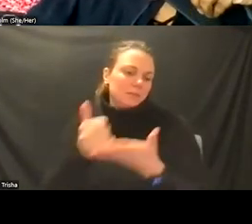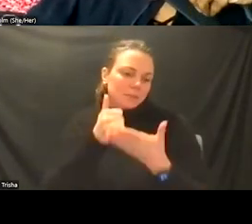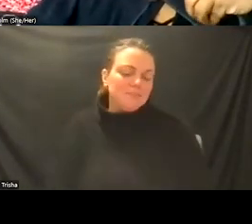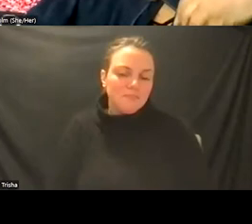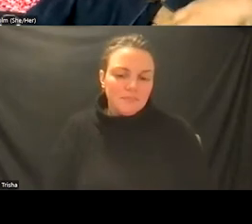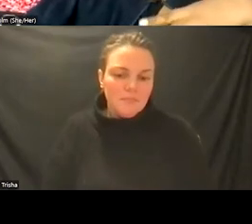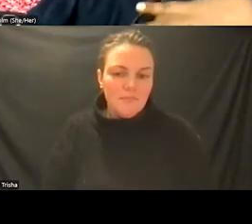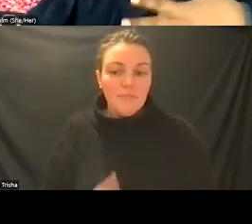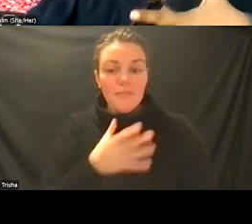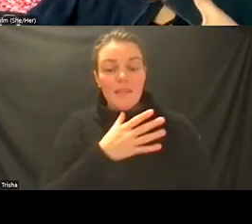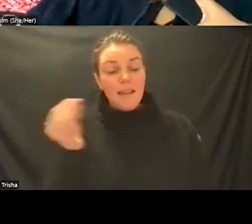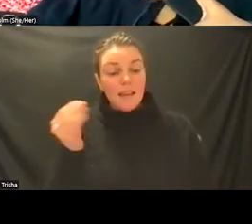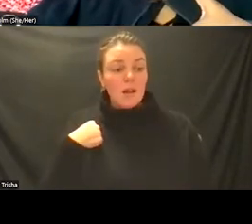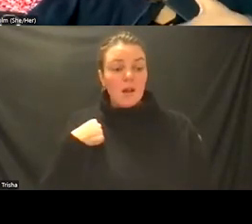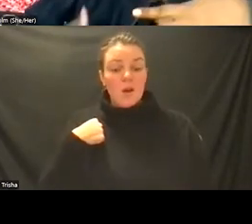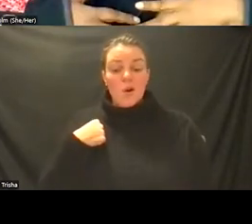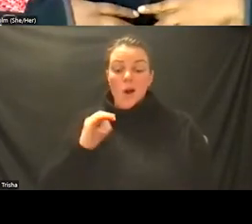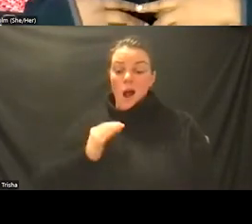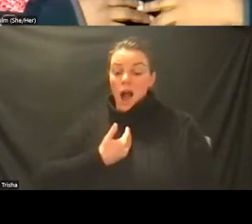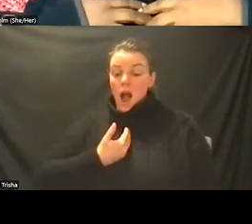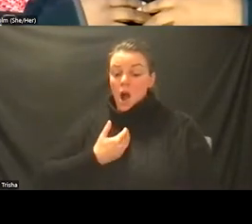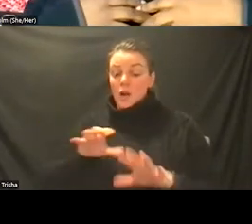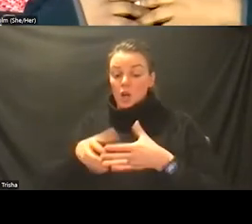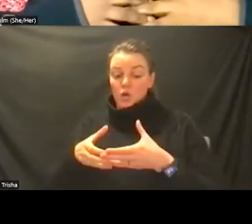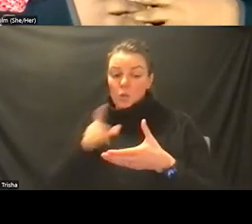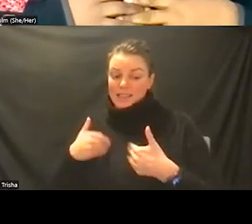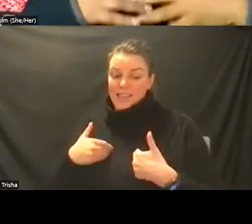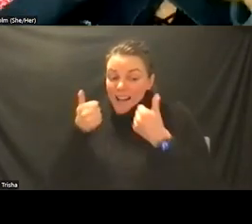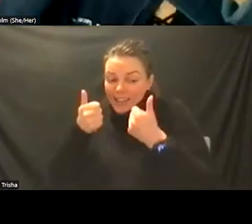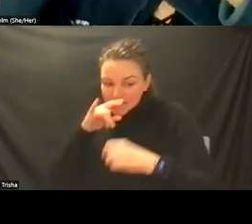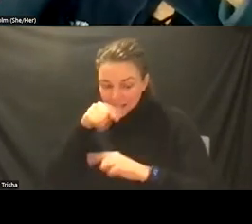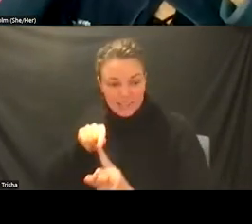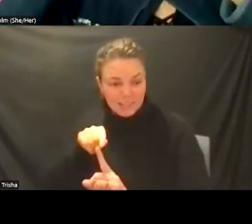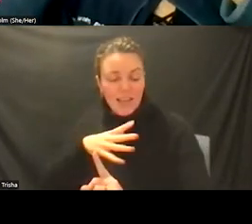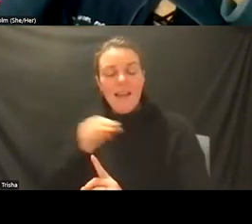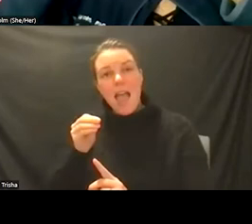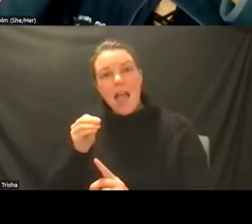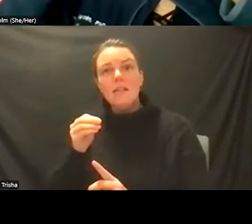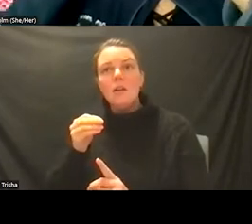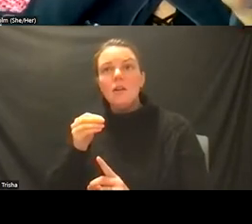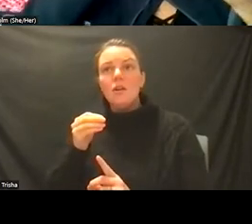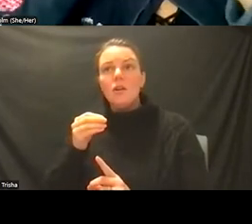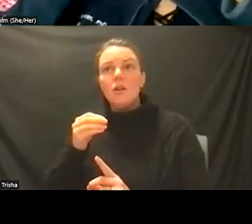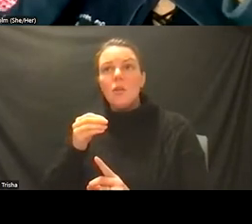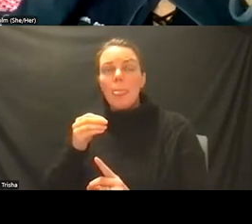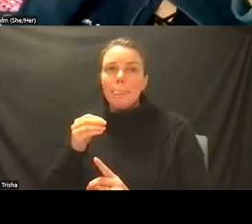we are serving the youngest kids um and we have that in a different way that delicate